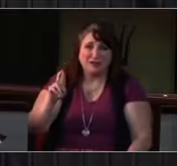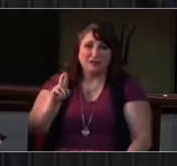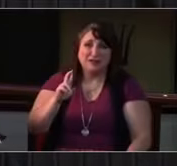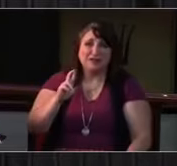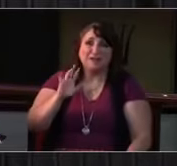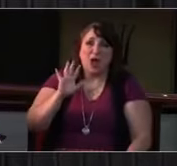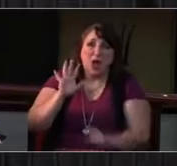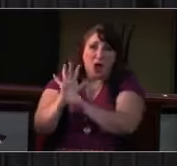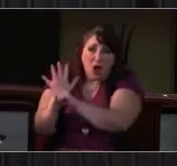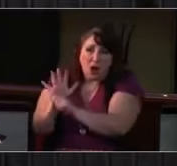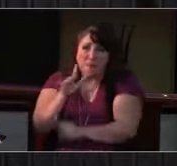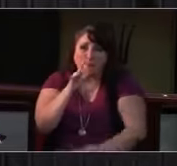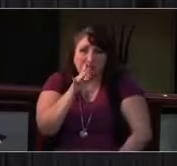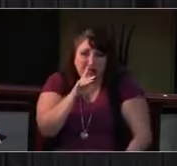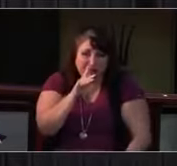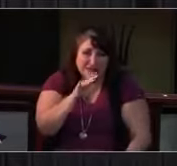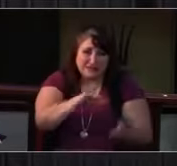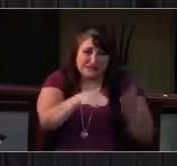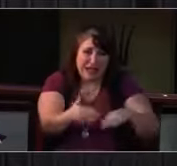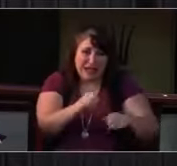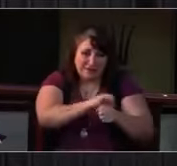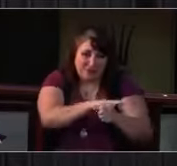We want to lift up this morning again the Lokens,